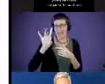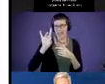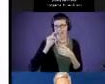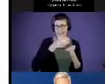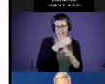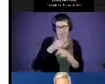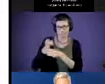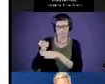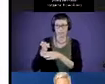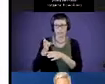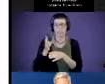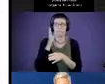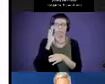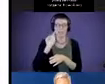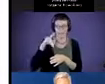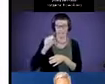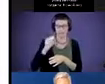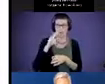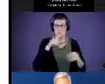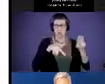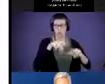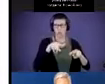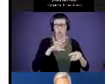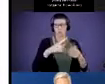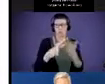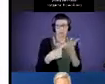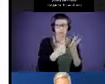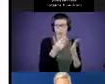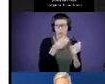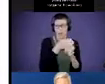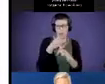parent tips and we'll look at those and talk about what those areas of development are as well.